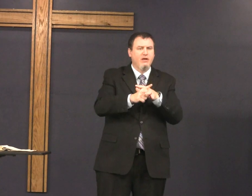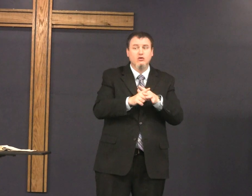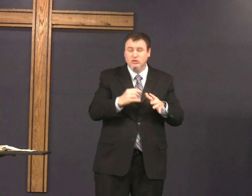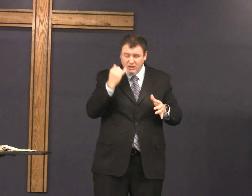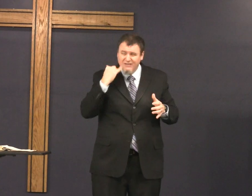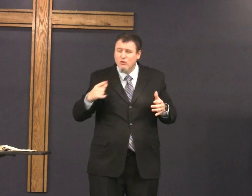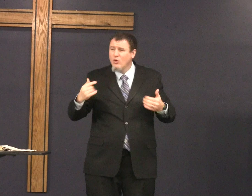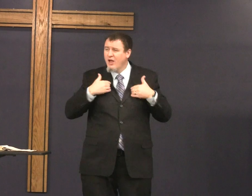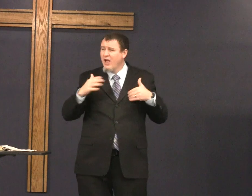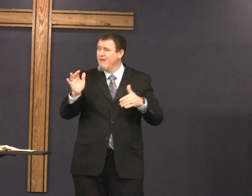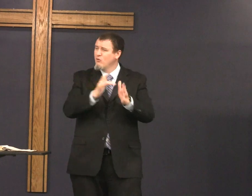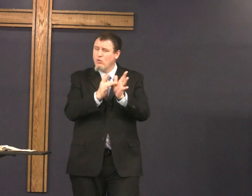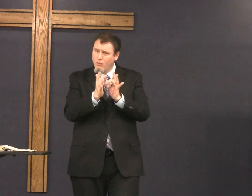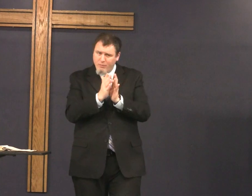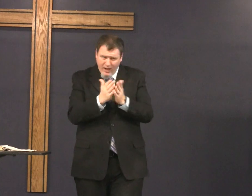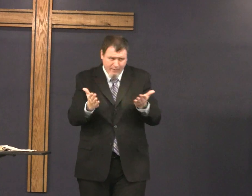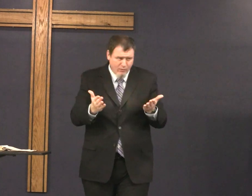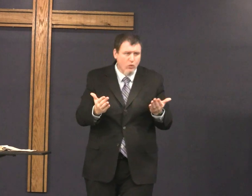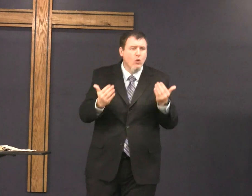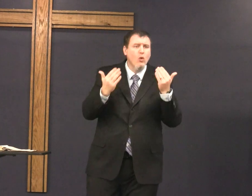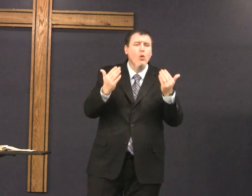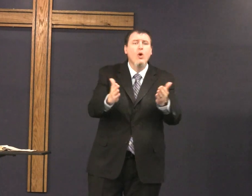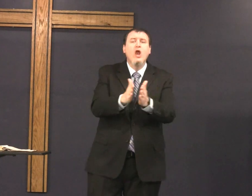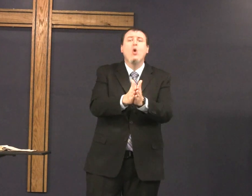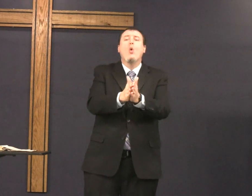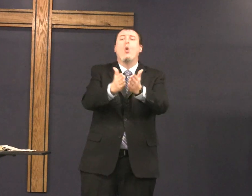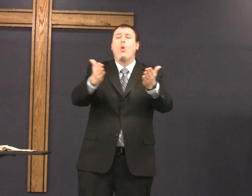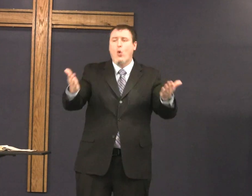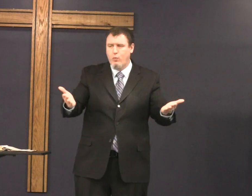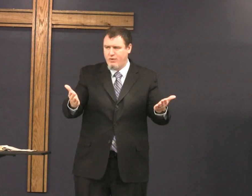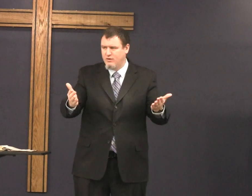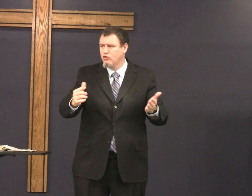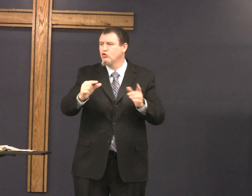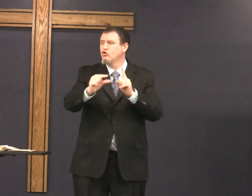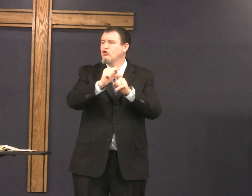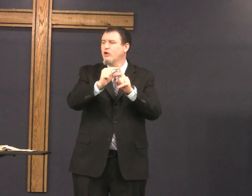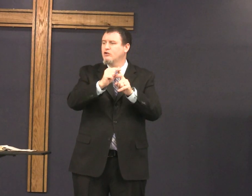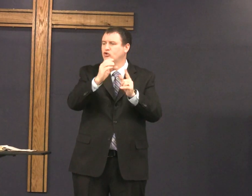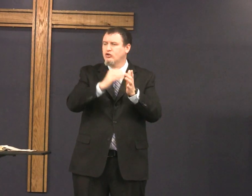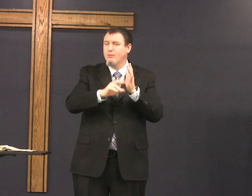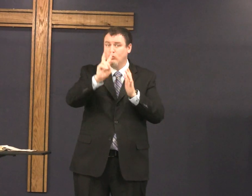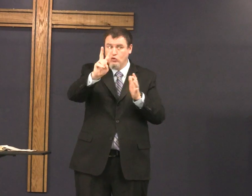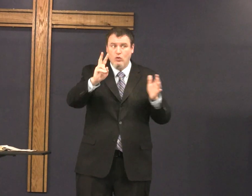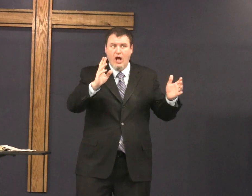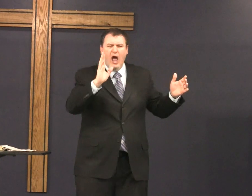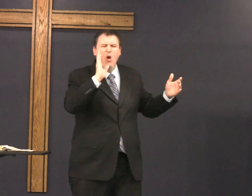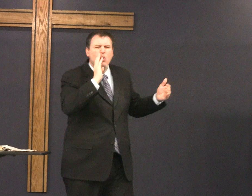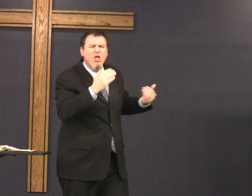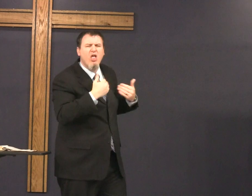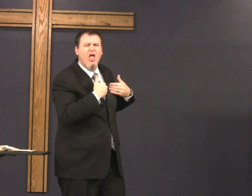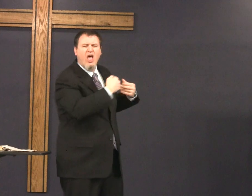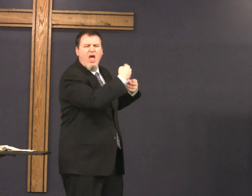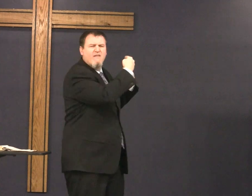that this name appears if you have your Bibles go ahead and open them to Genesis chapter 2.